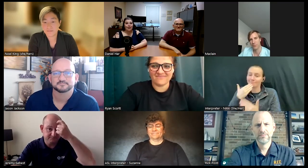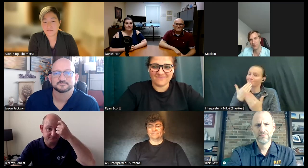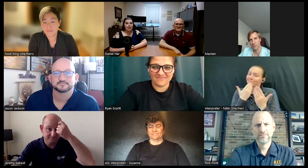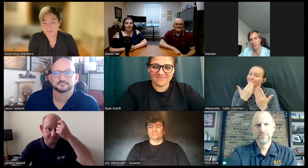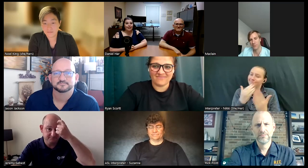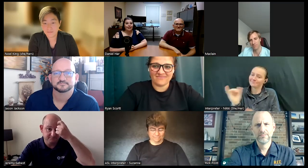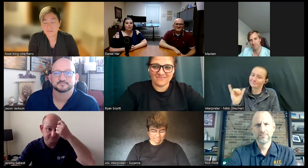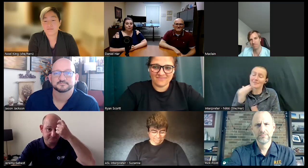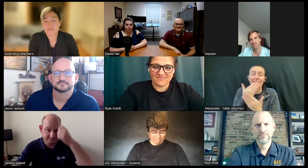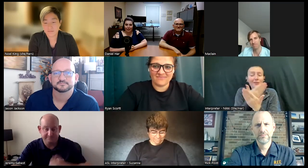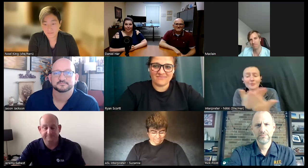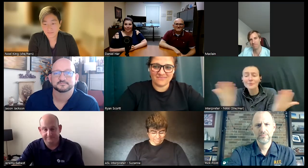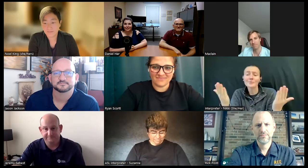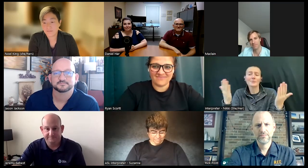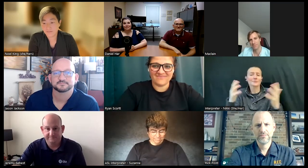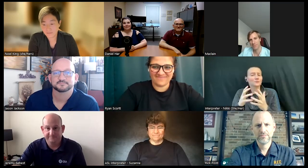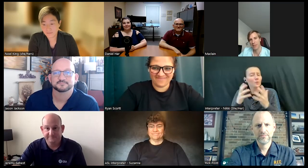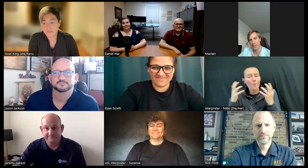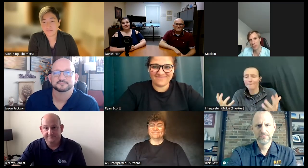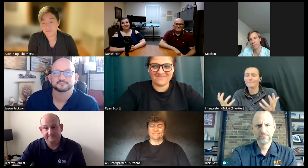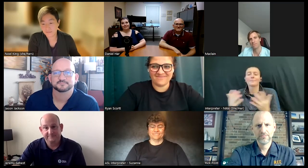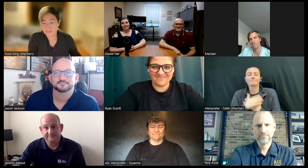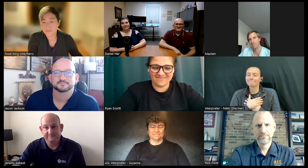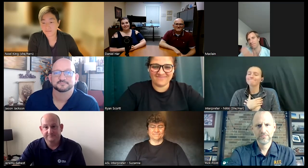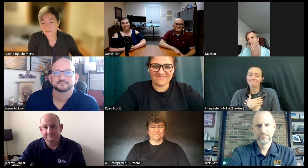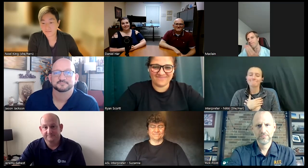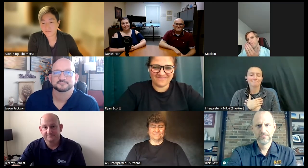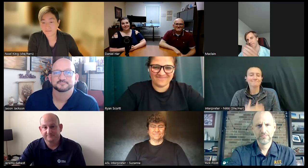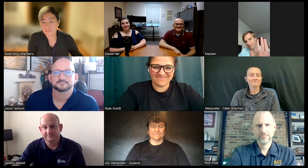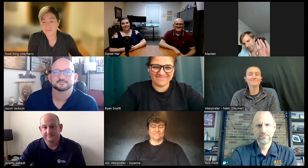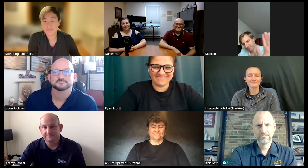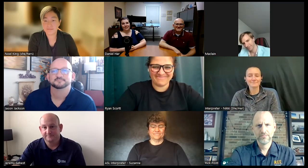you everybody so much okay